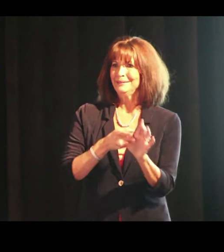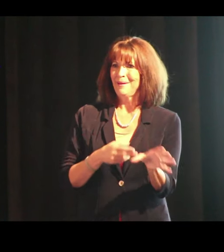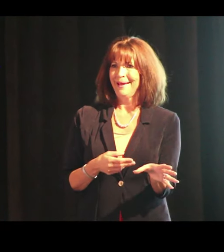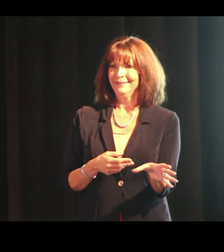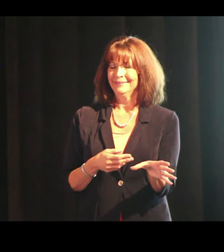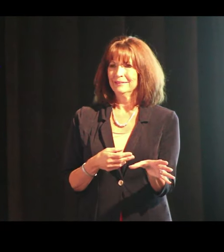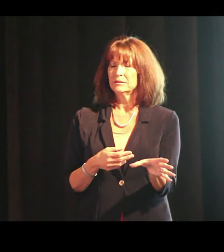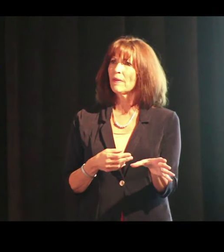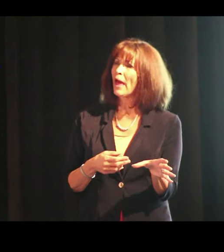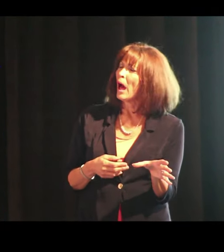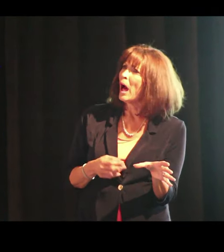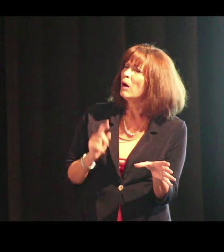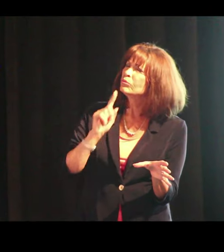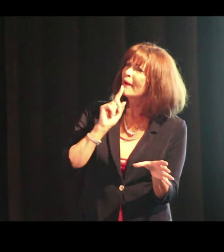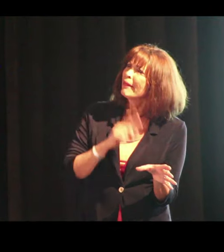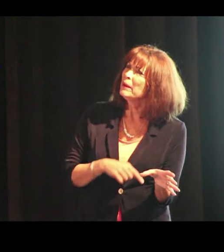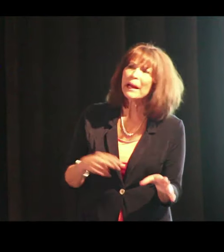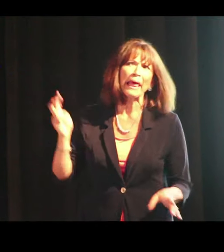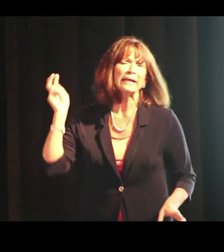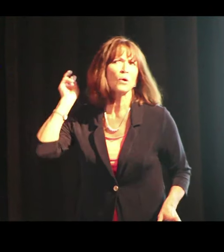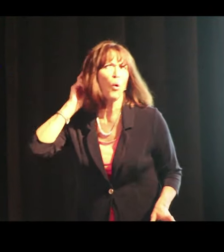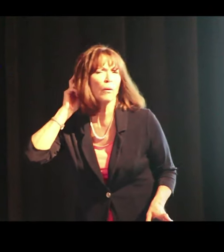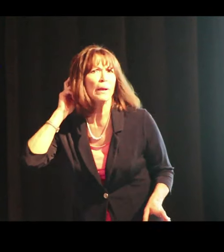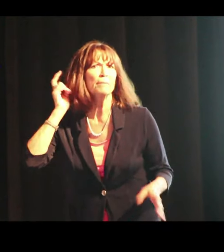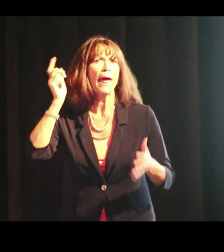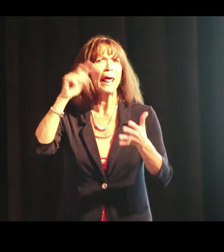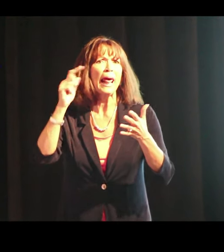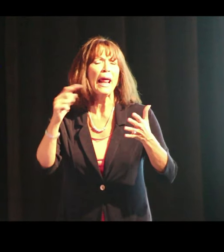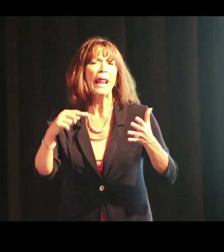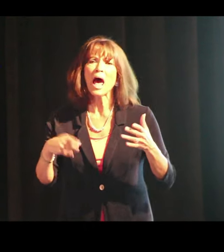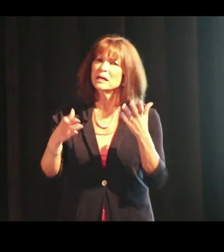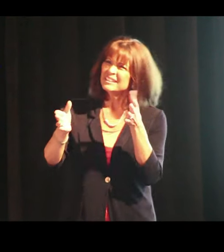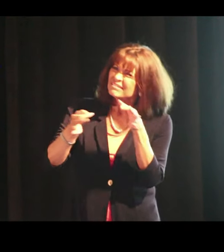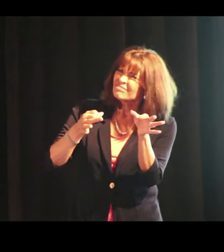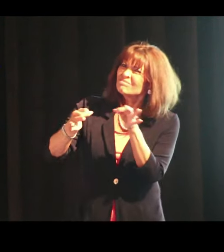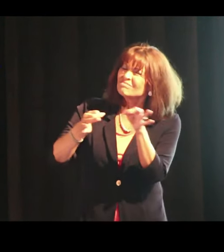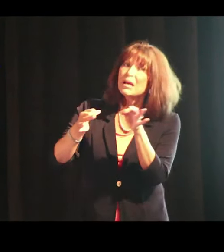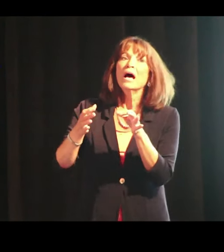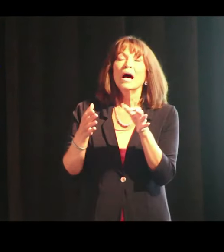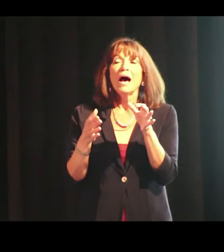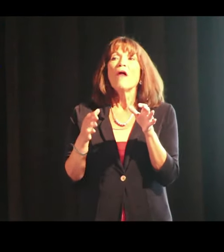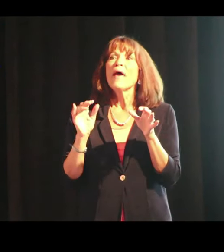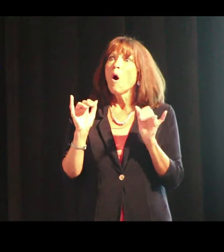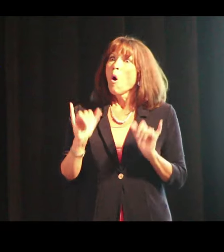in that environment. But they’re saying, “He has a cochlear implant, he can hear, can't he? He can understand what's going on.”